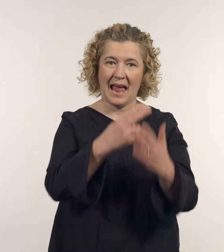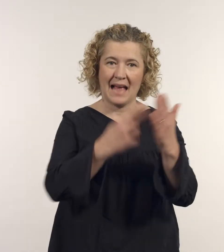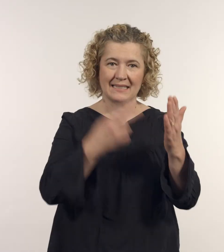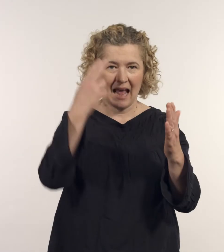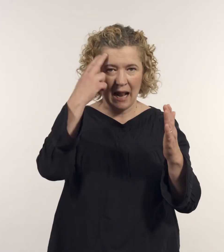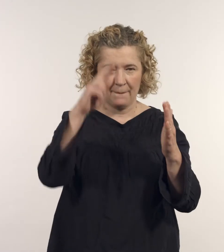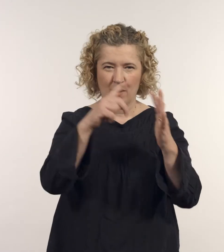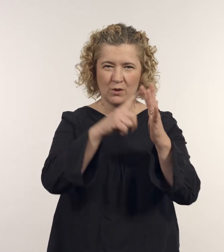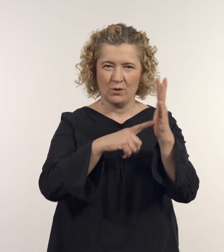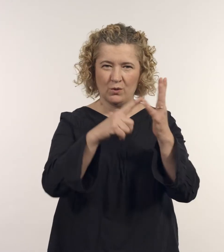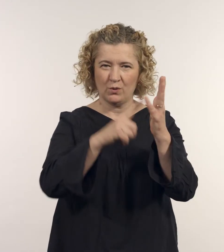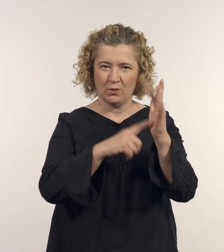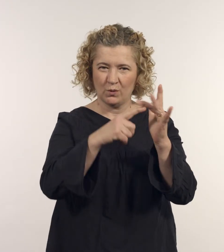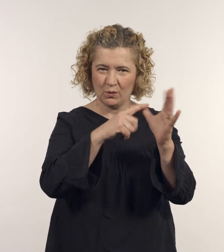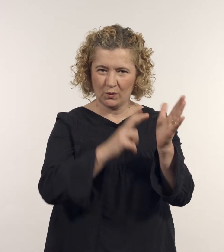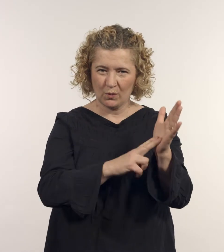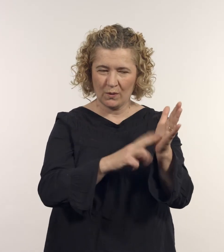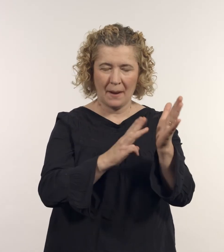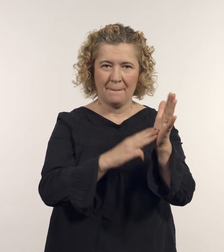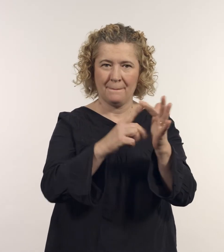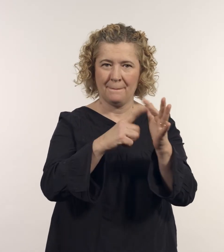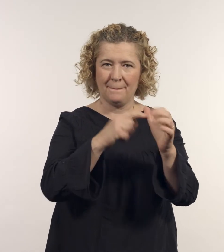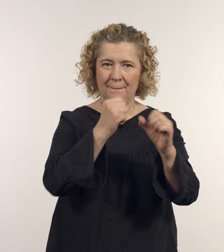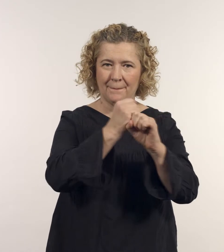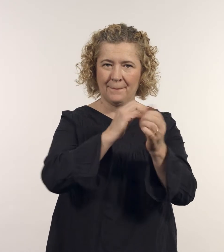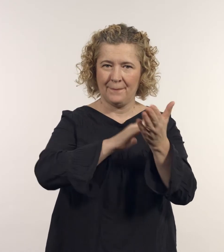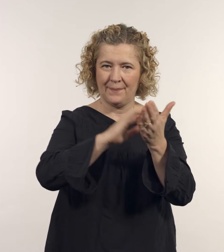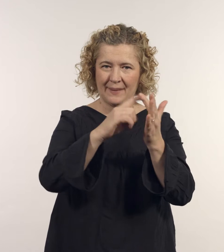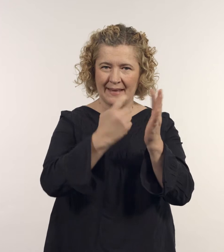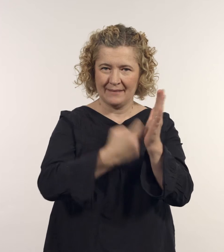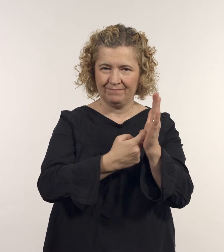Artist: Julian Meagher.